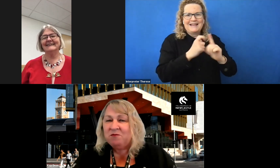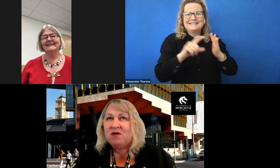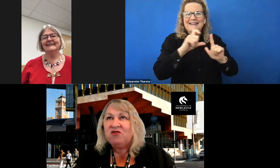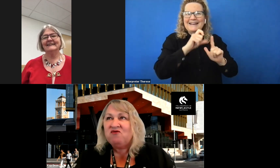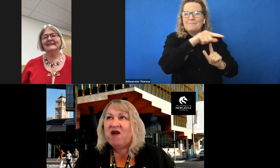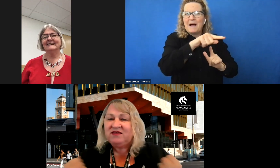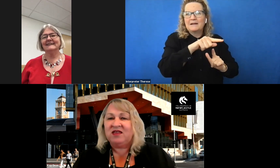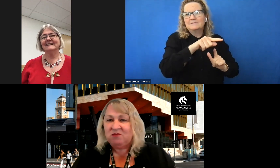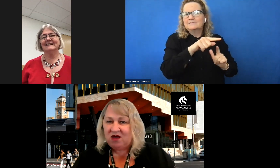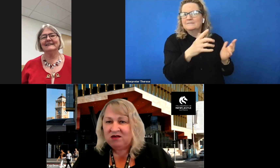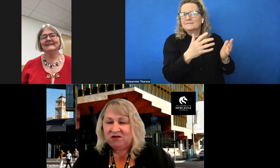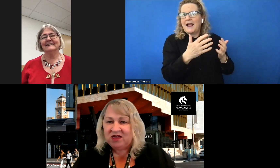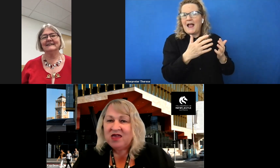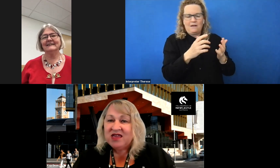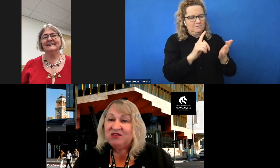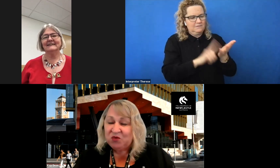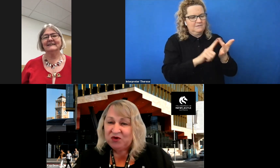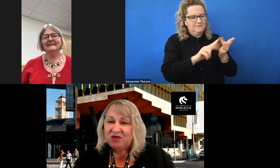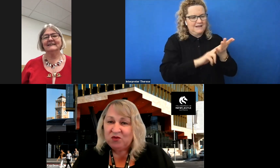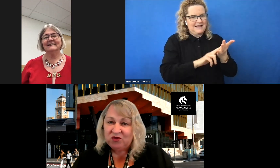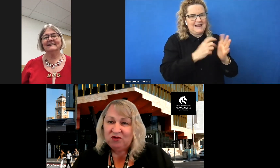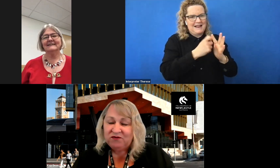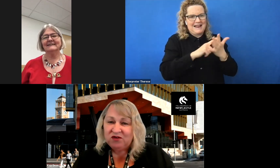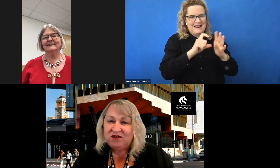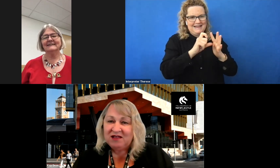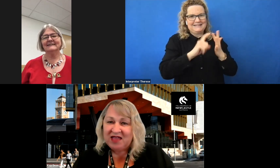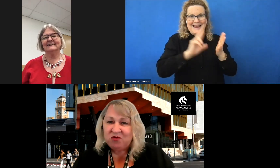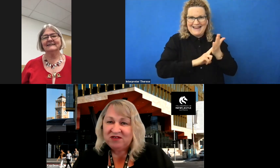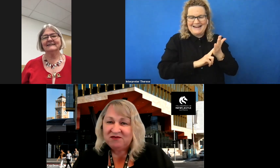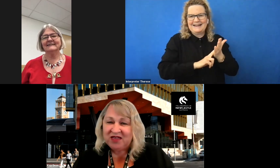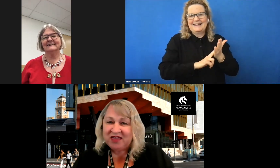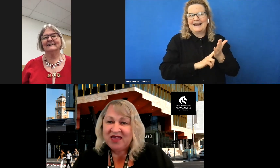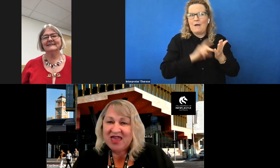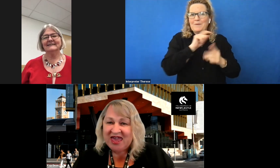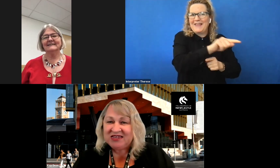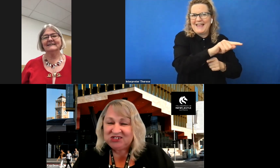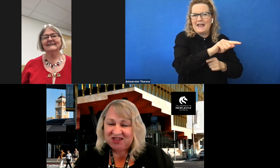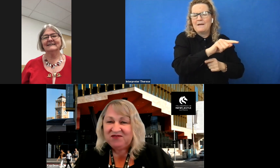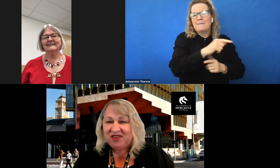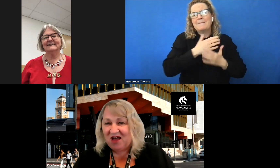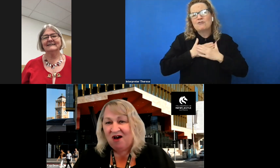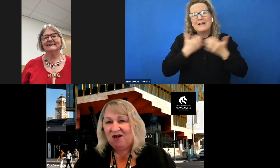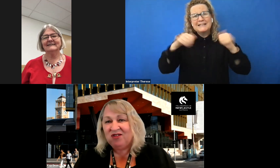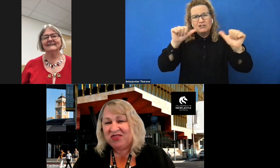my greatest thing in my career is working with all of you collaboratively in achieving a whole lot of